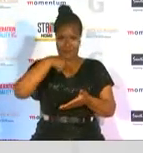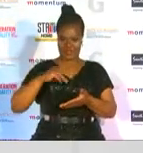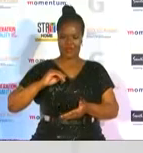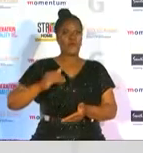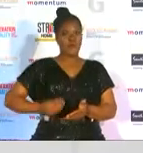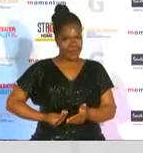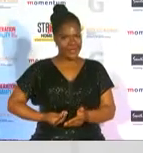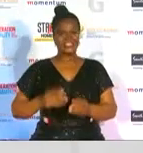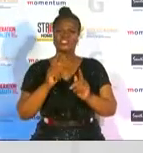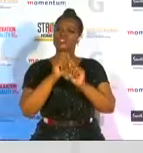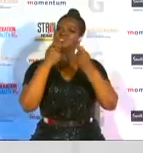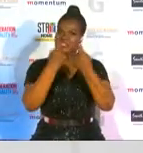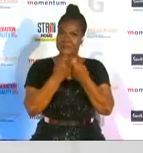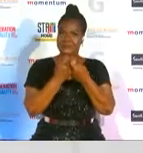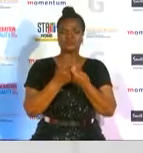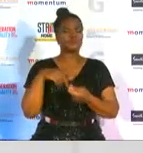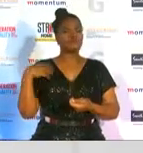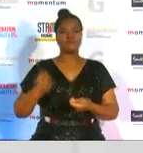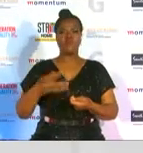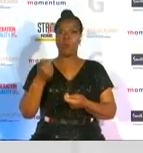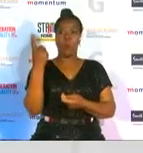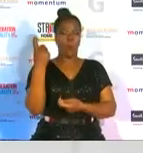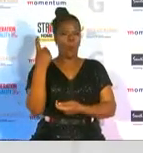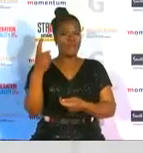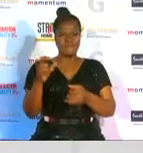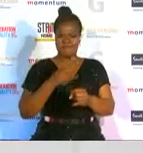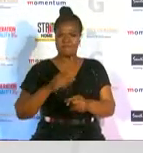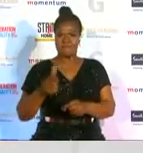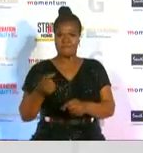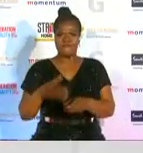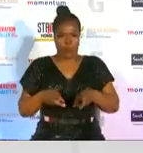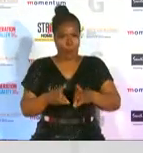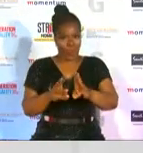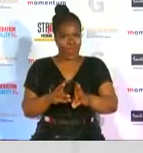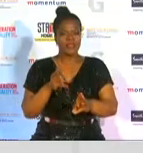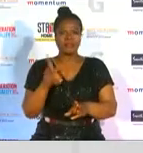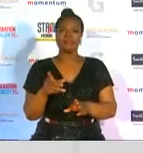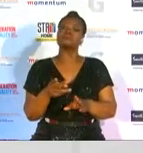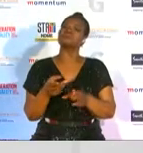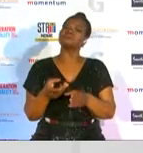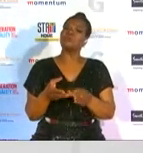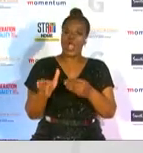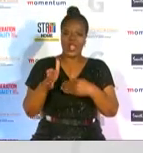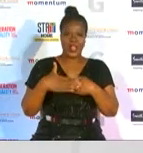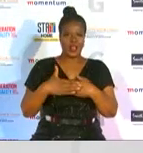teams are one of the fastest ways to shift the emphasis and shatter the many barriers sports